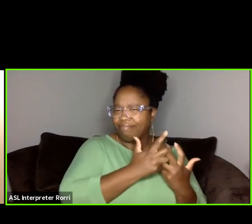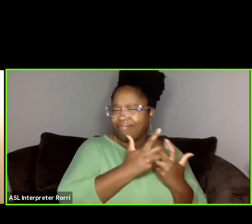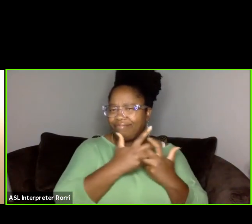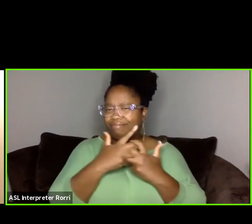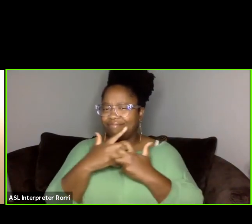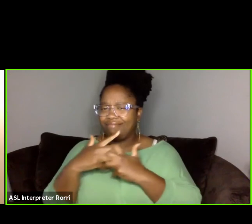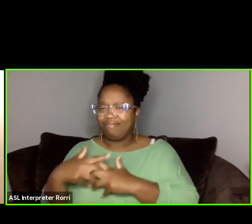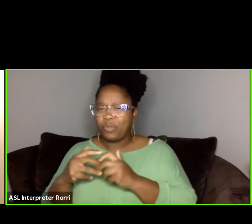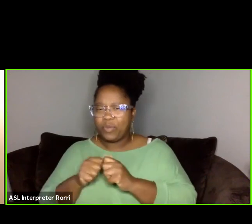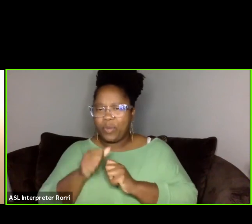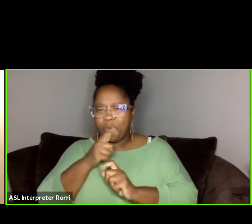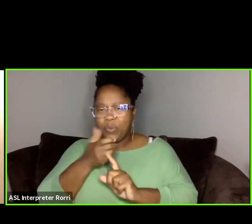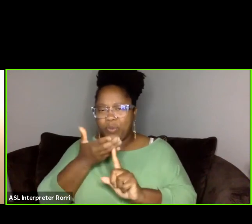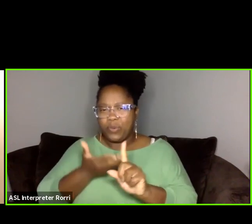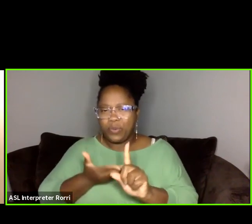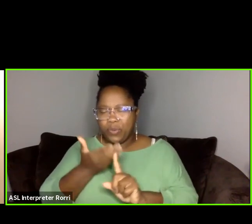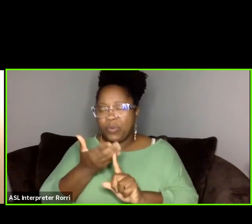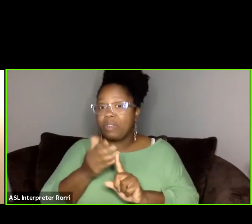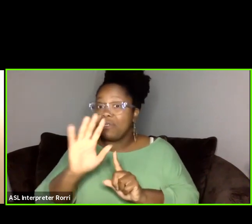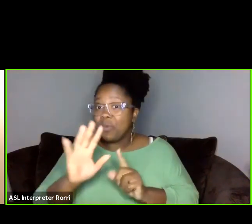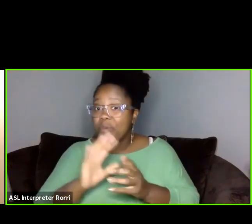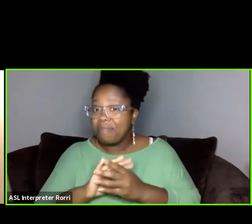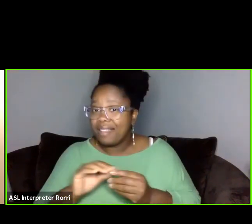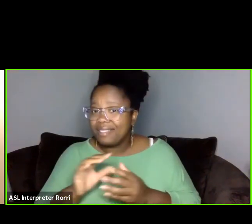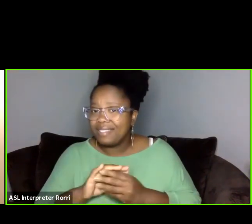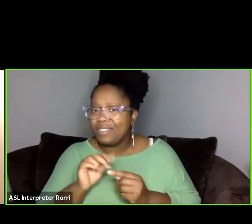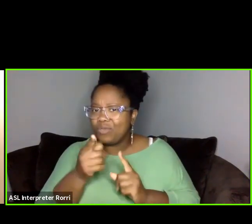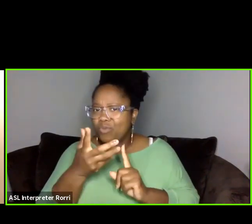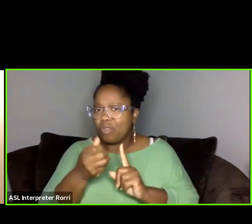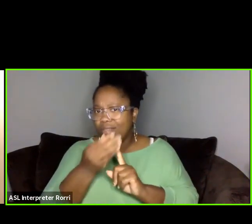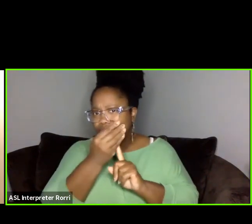and the messages that you want to put out into the world.